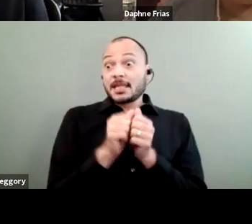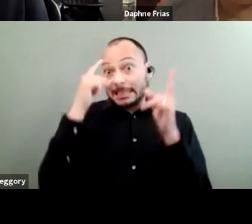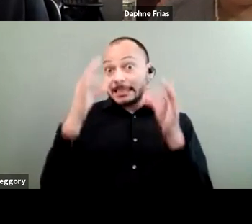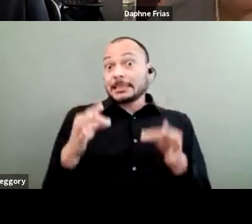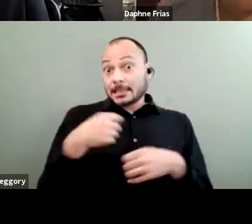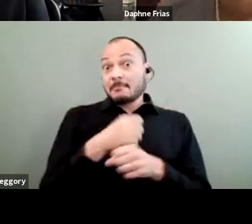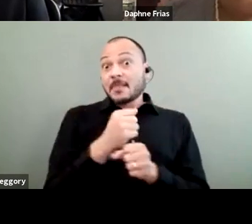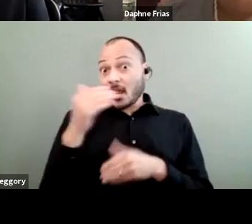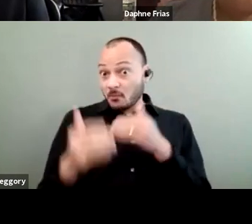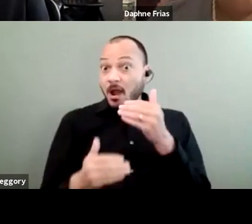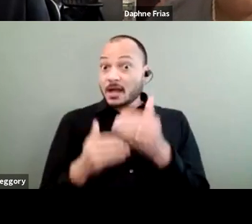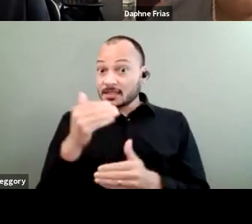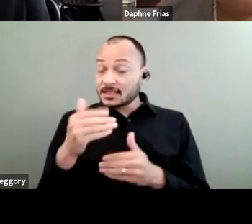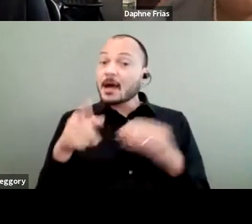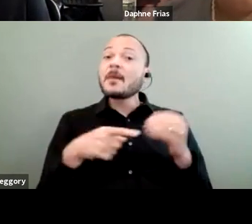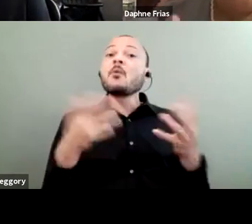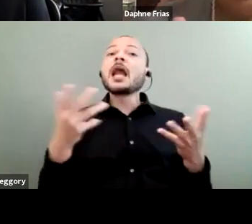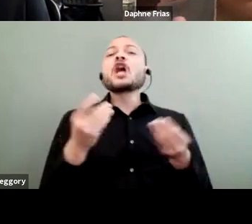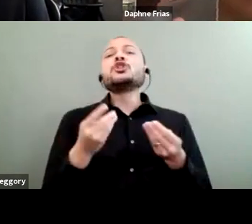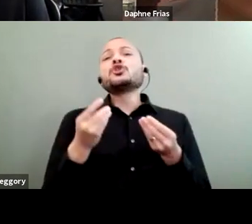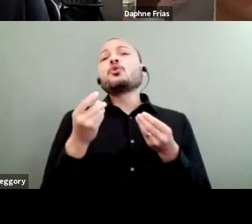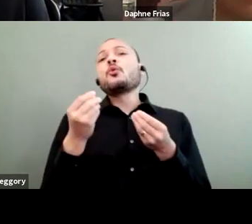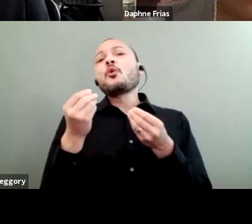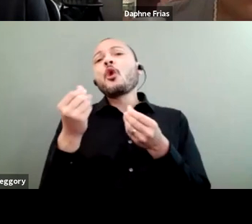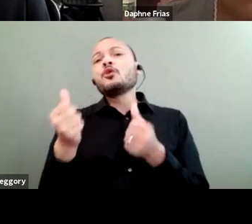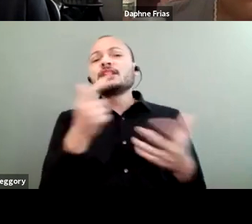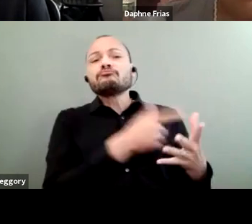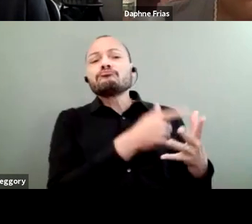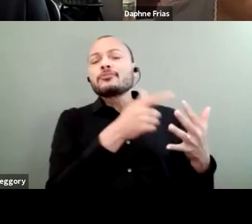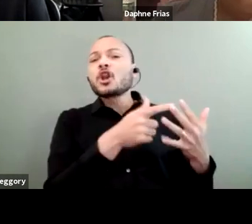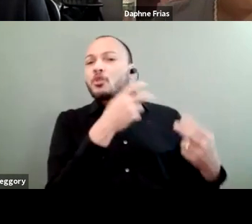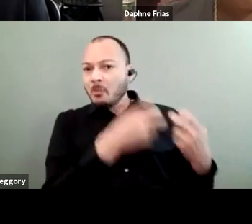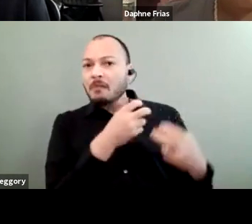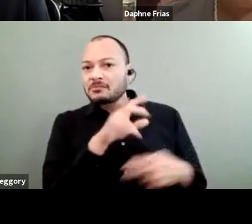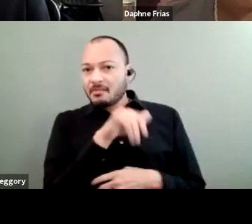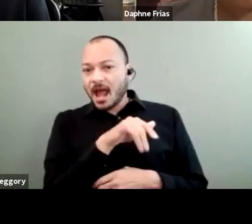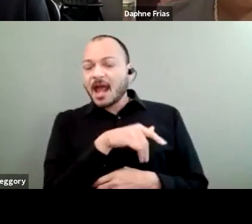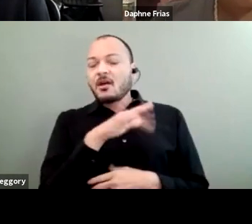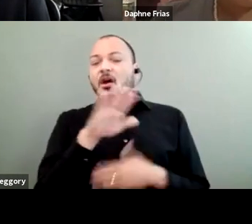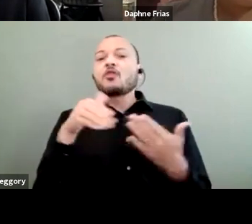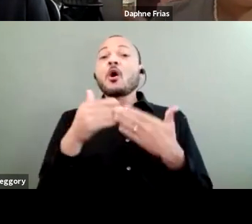about solutions to the problems that the whole community is facing. Because, of course,